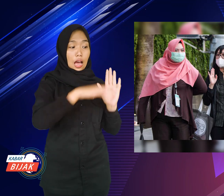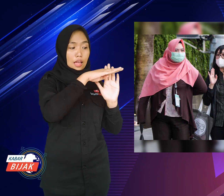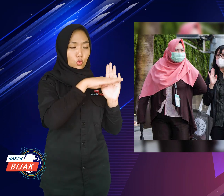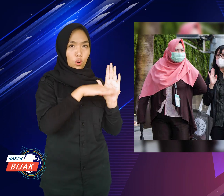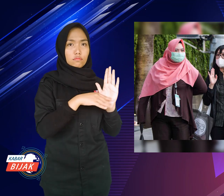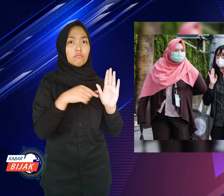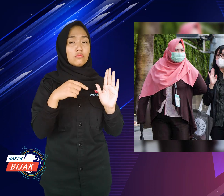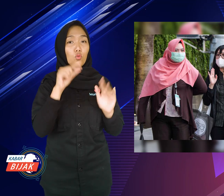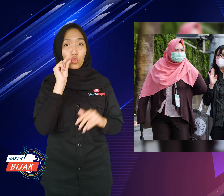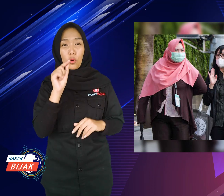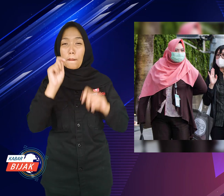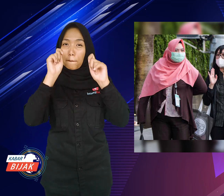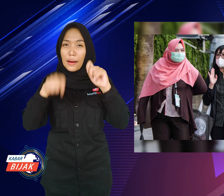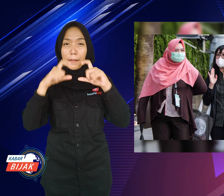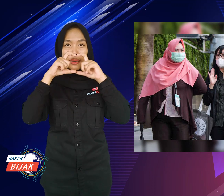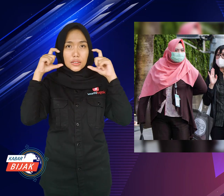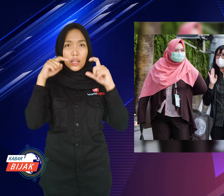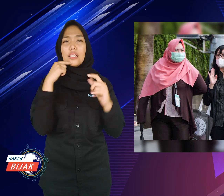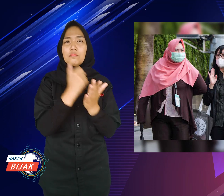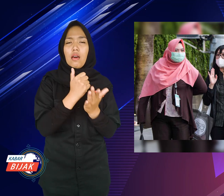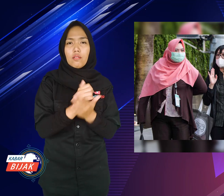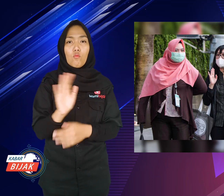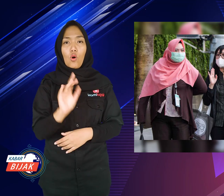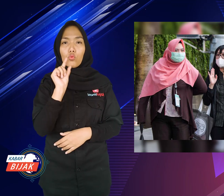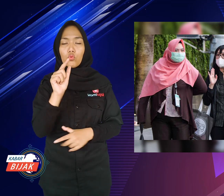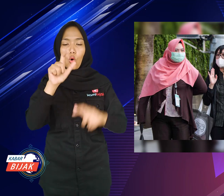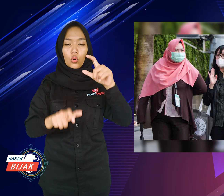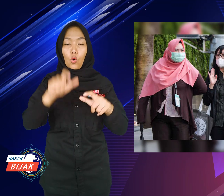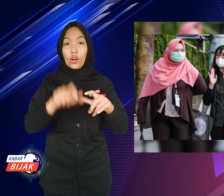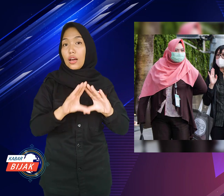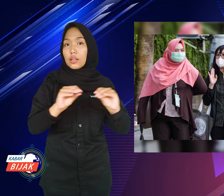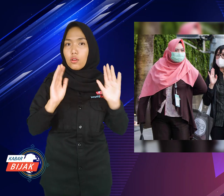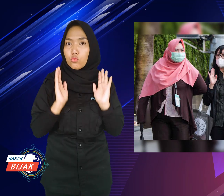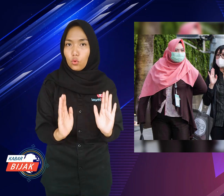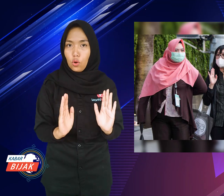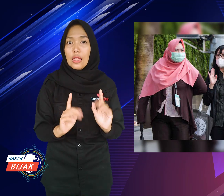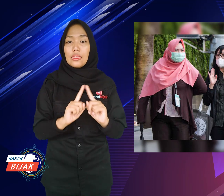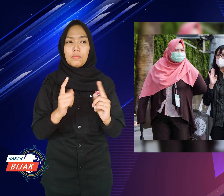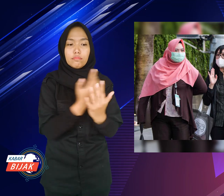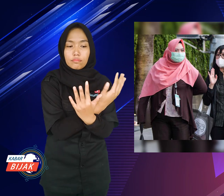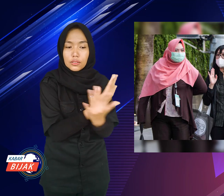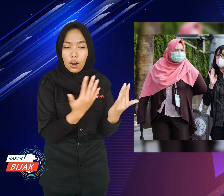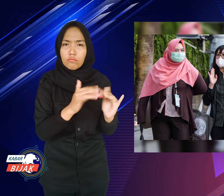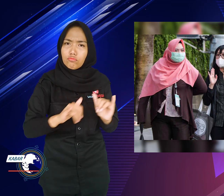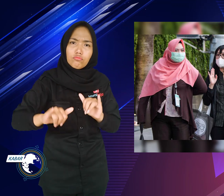This rule is not for people to work alone, but also applies to society,